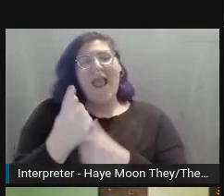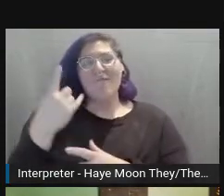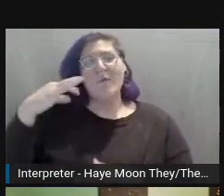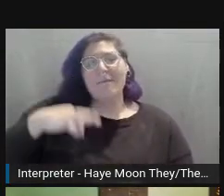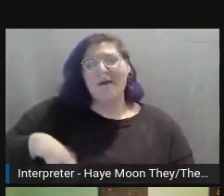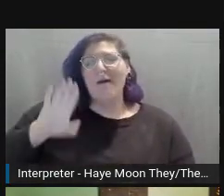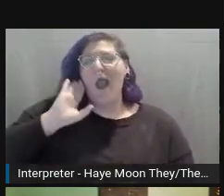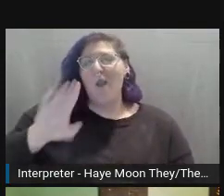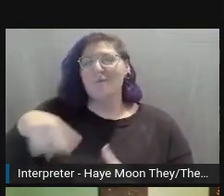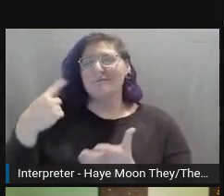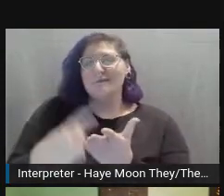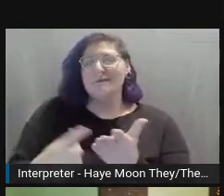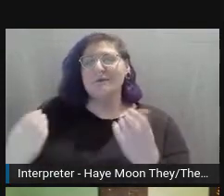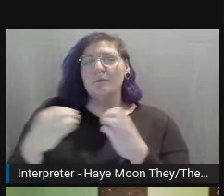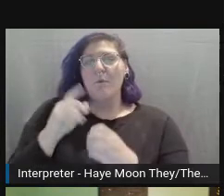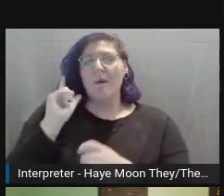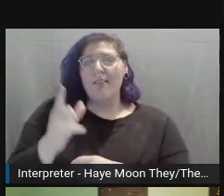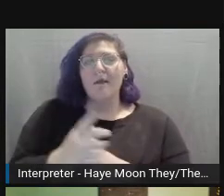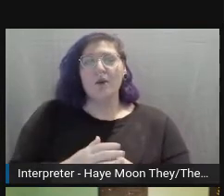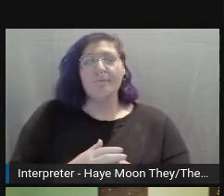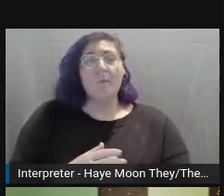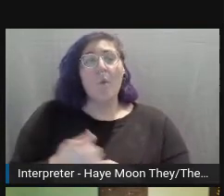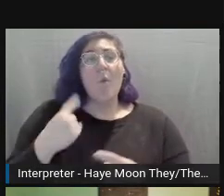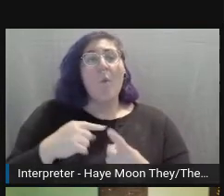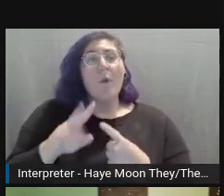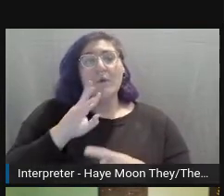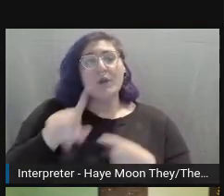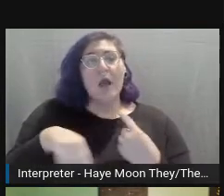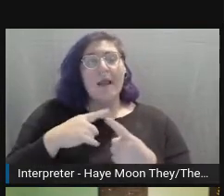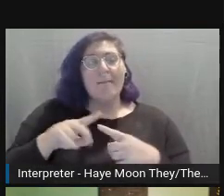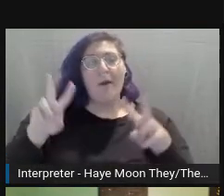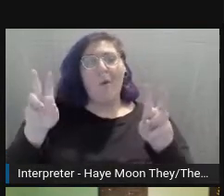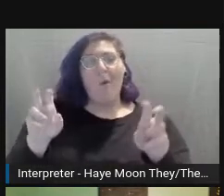When we're talking about disabilities, I really would like for everyone